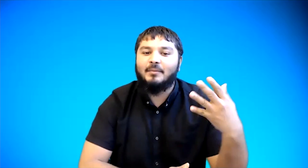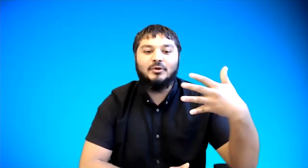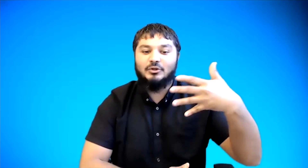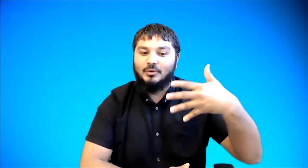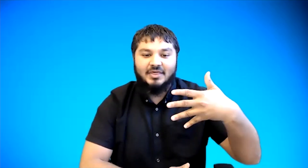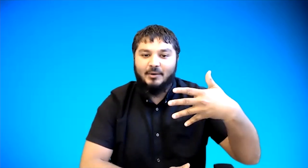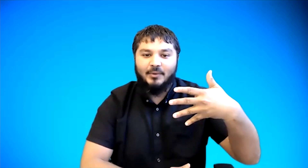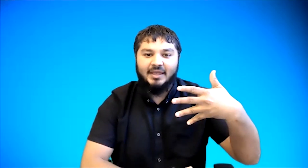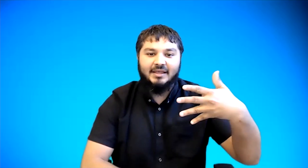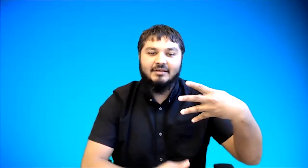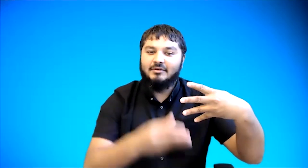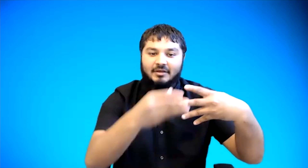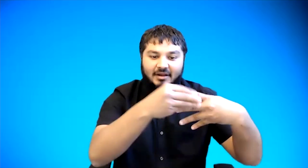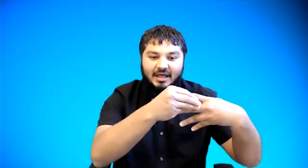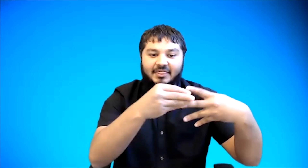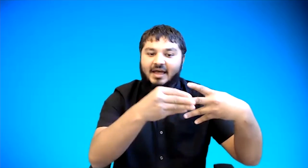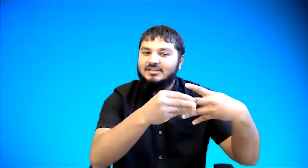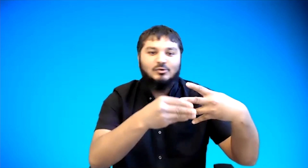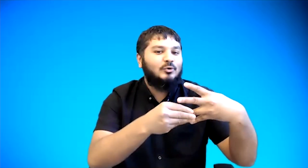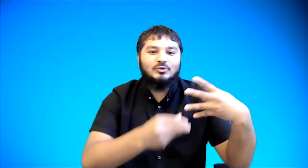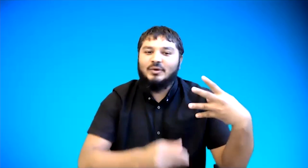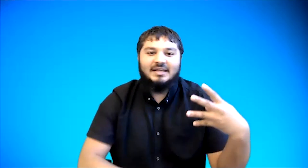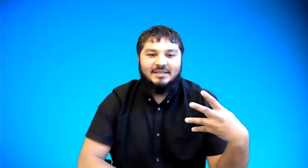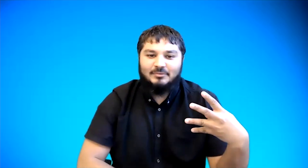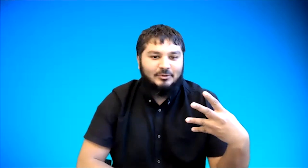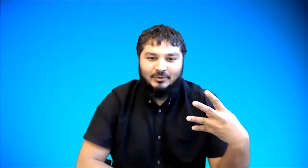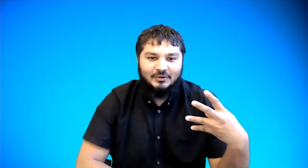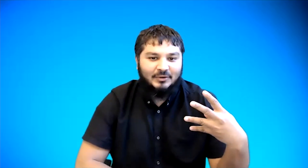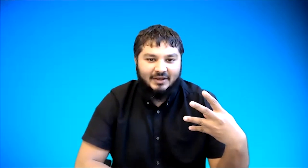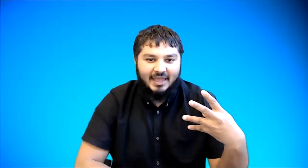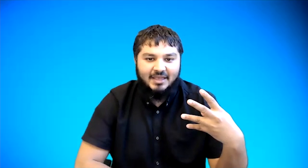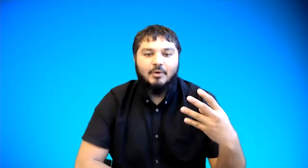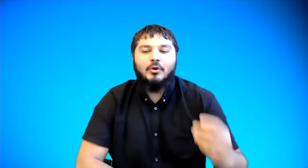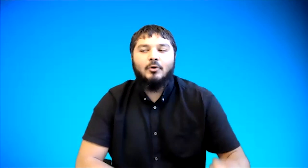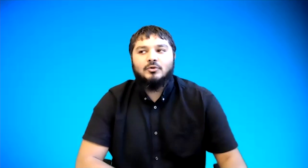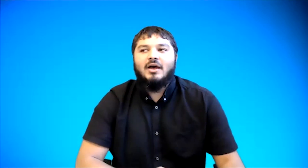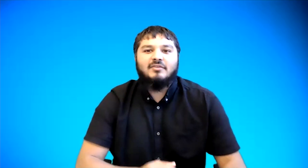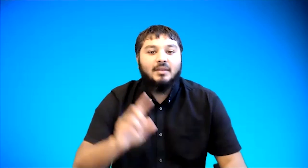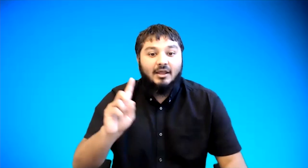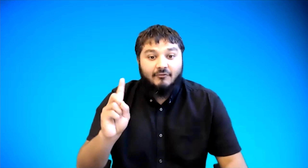wants to do it that way like that it's also acceptable okay we also have something like